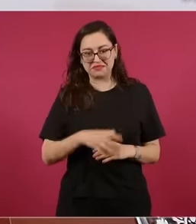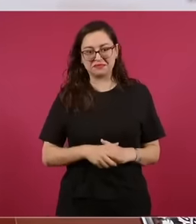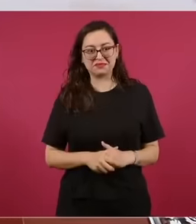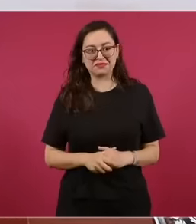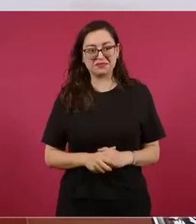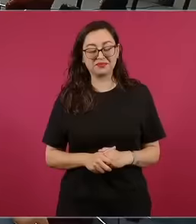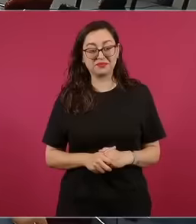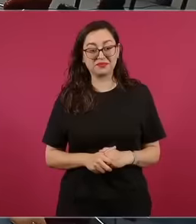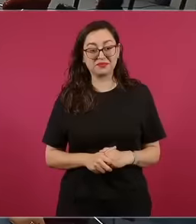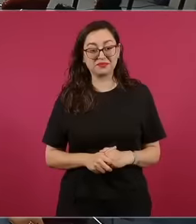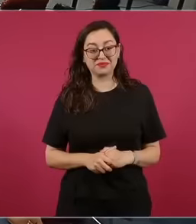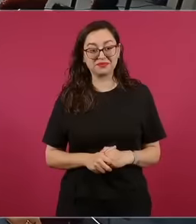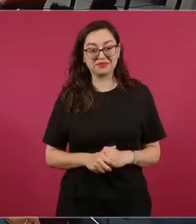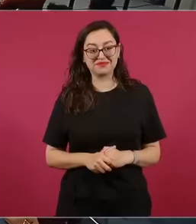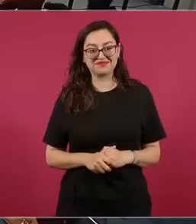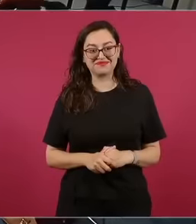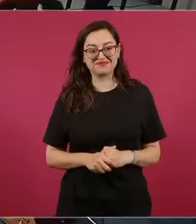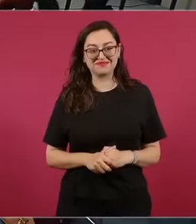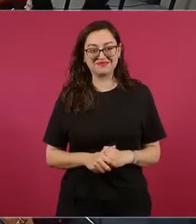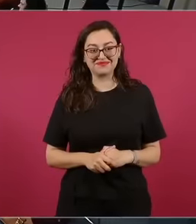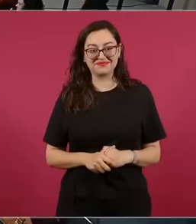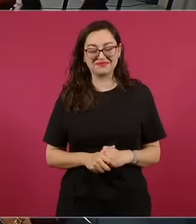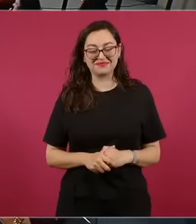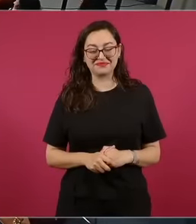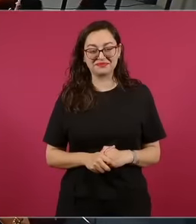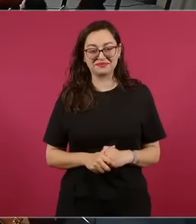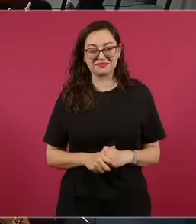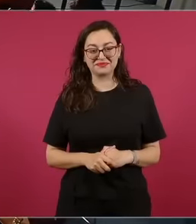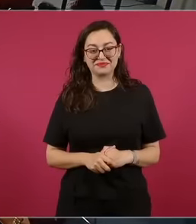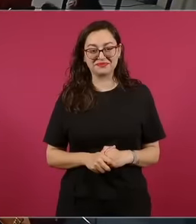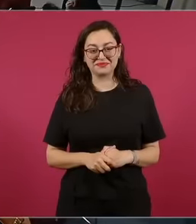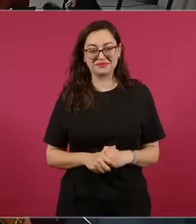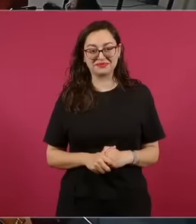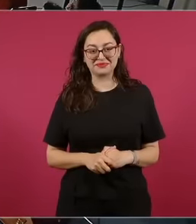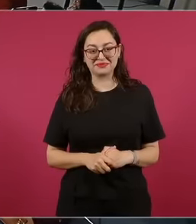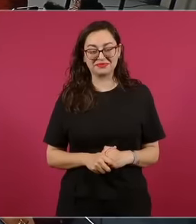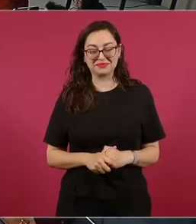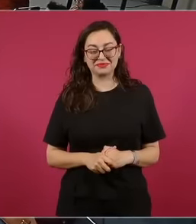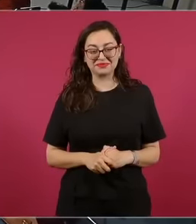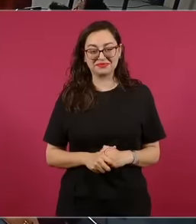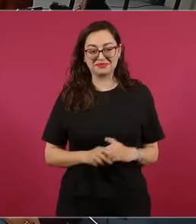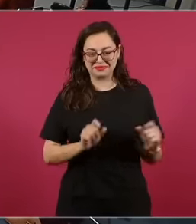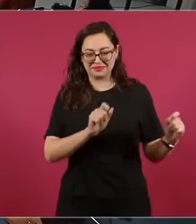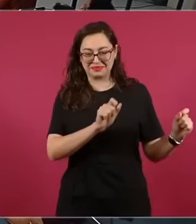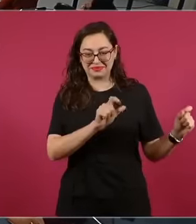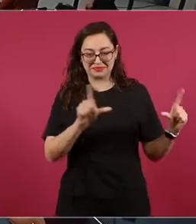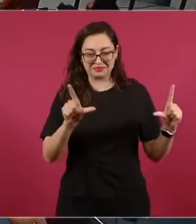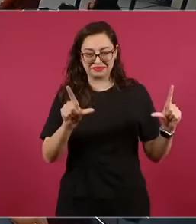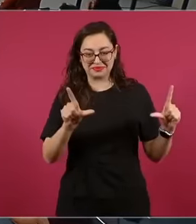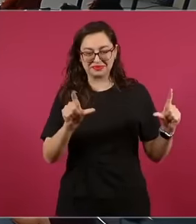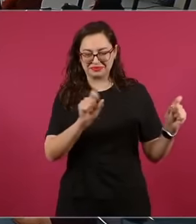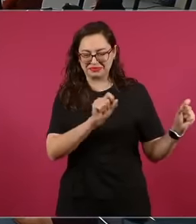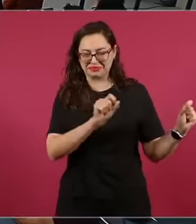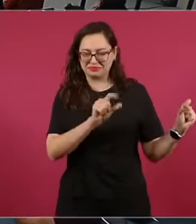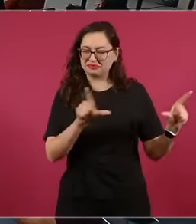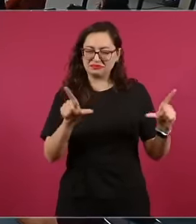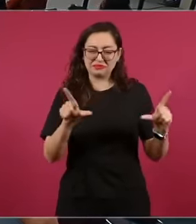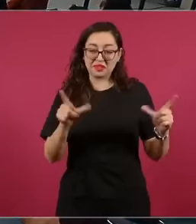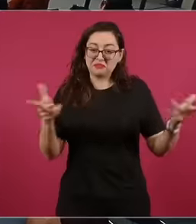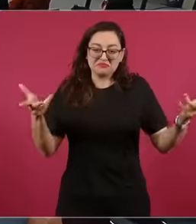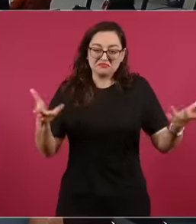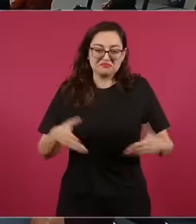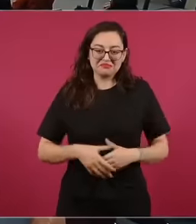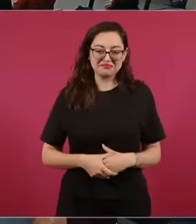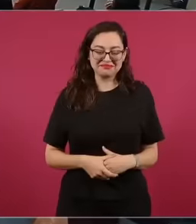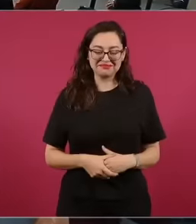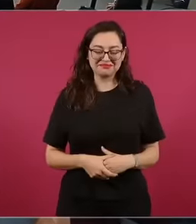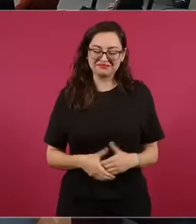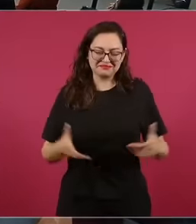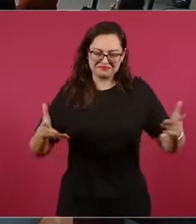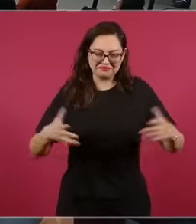eh Put it Put it Put it Put it Put it Put it if what is public is